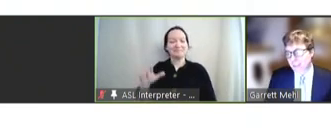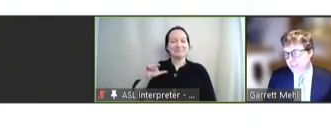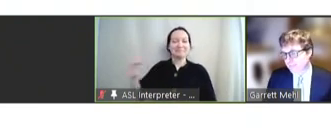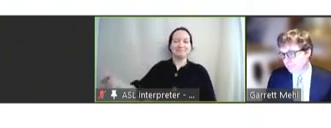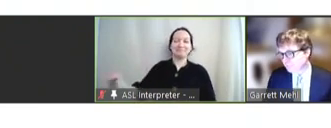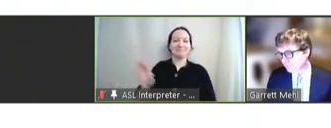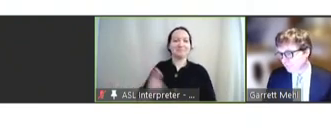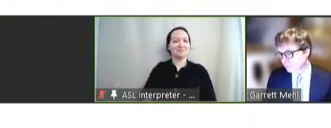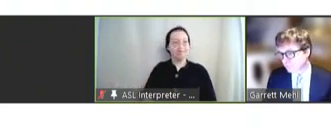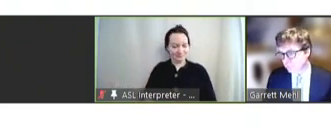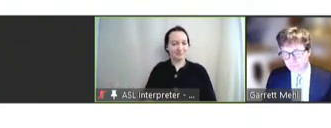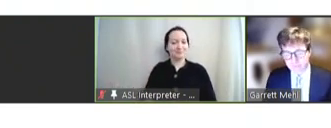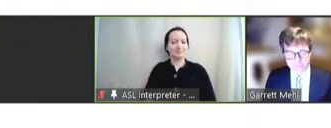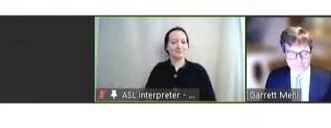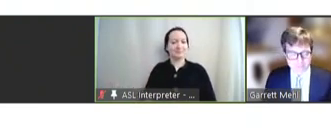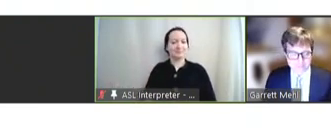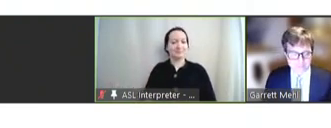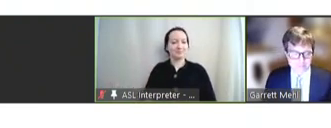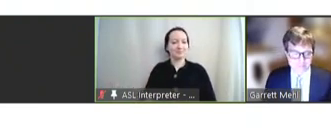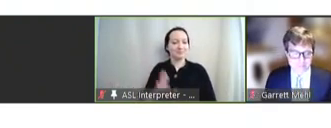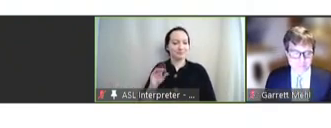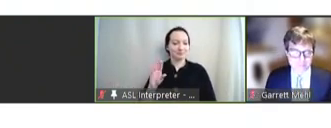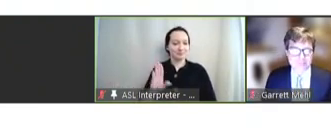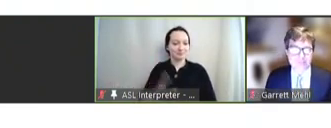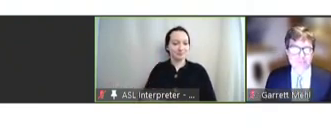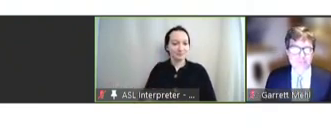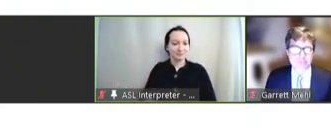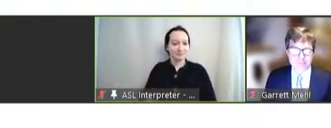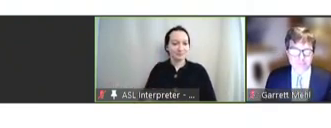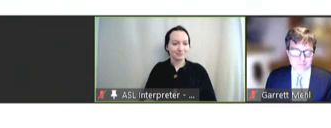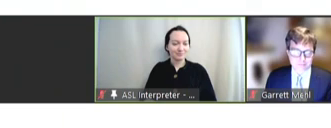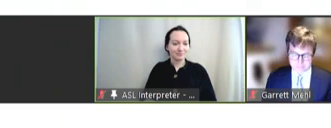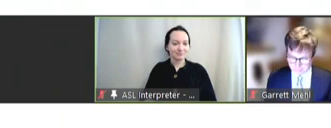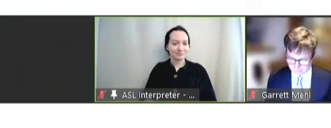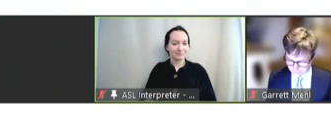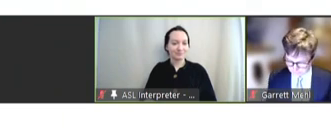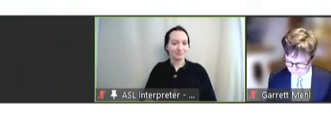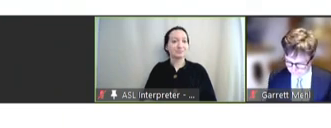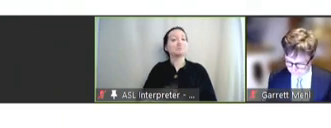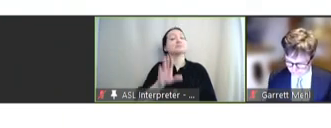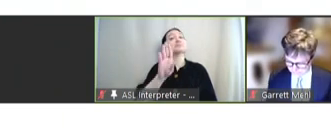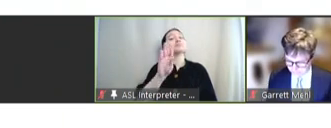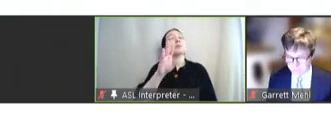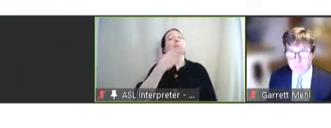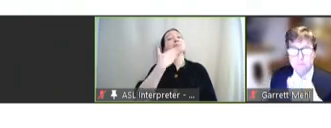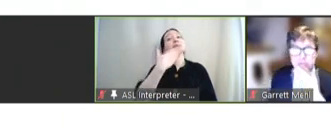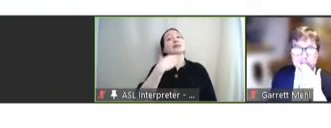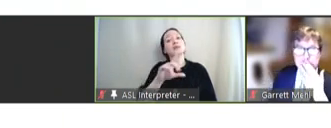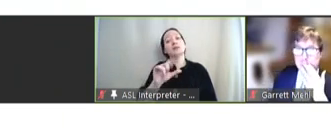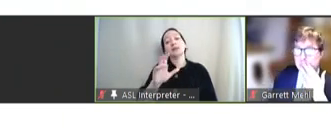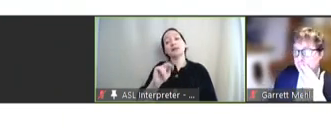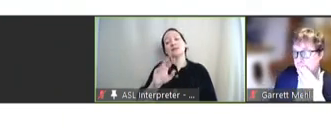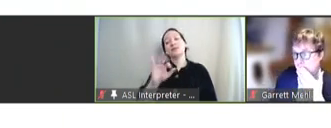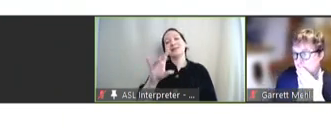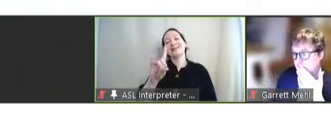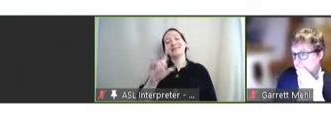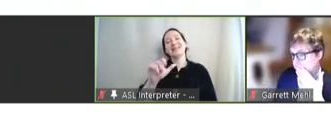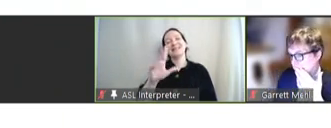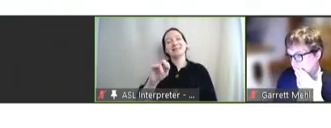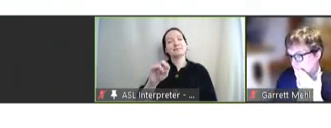Robert Hopkins: Thank you. And Len Friedland has put a comment in the chat with a reference,